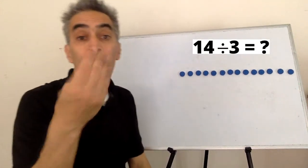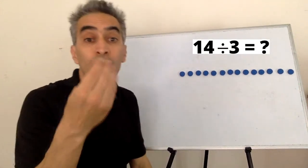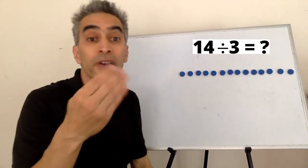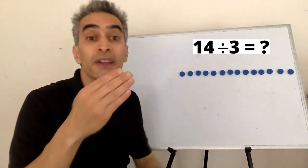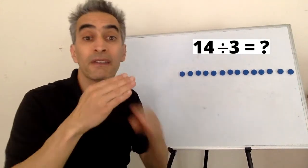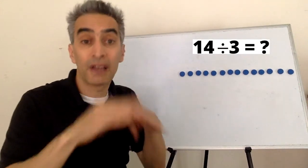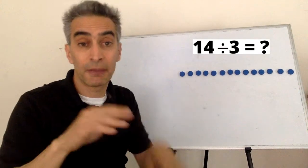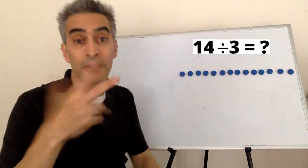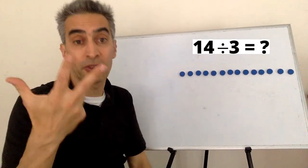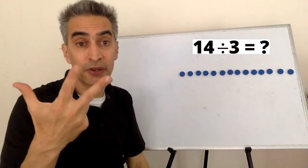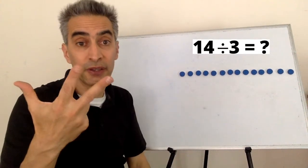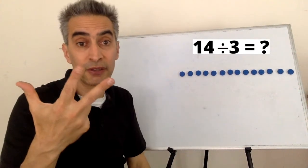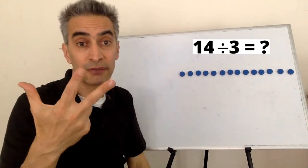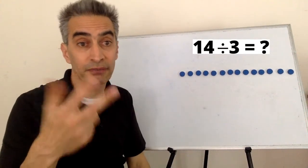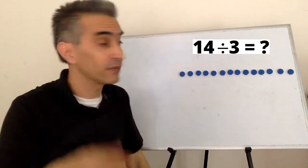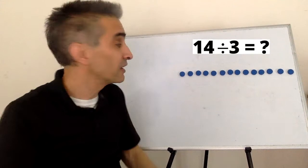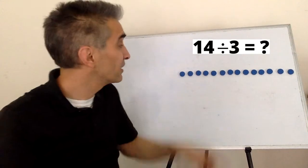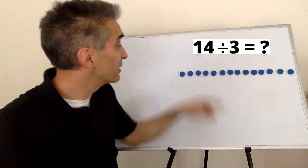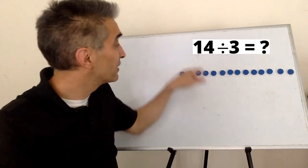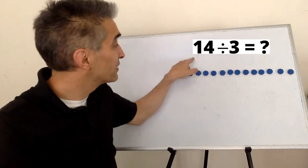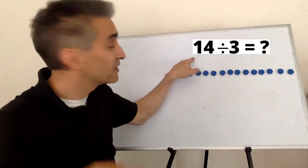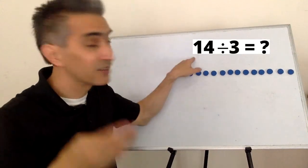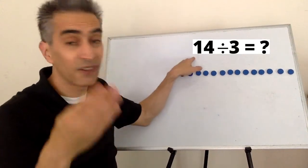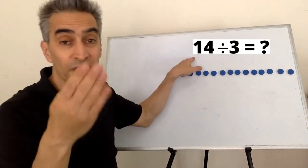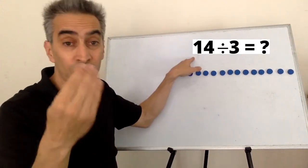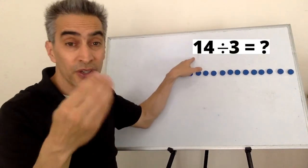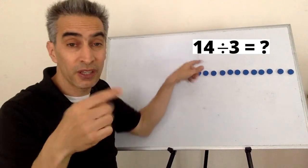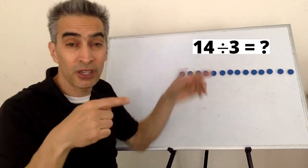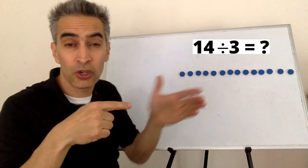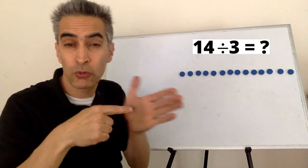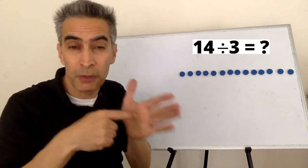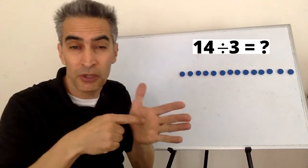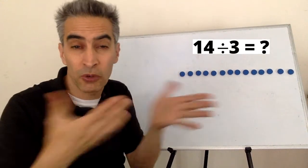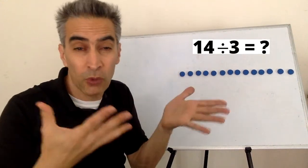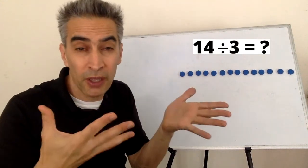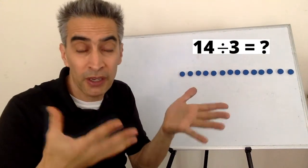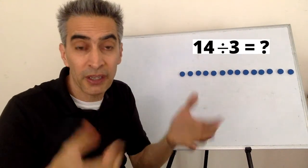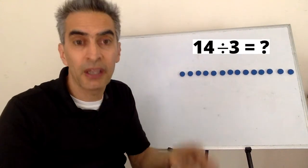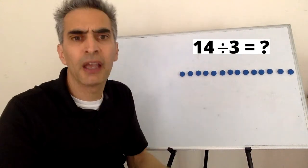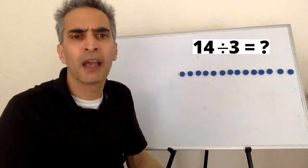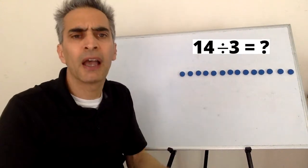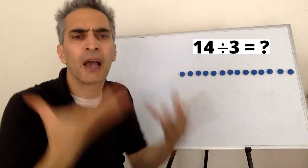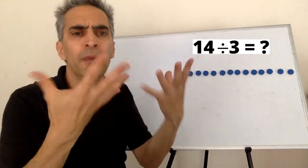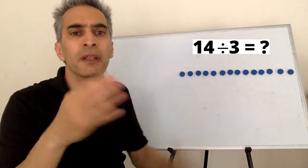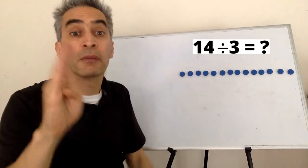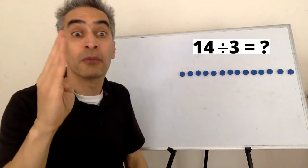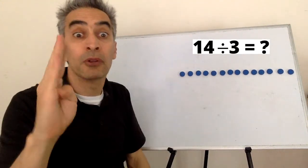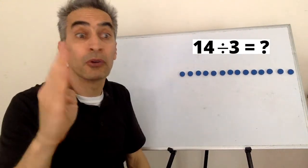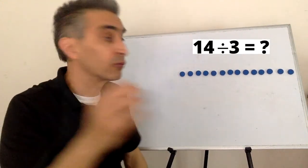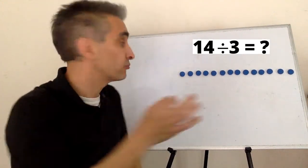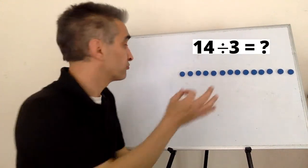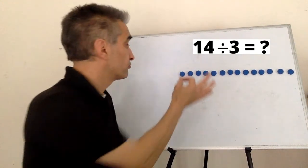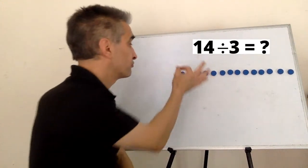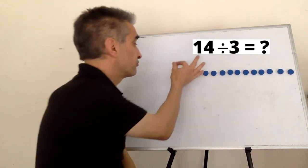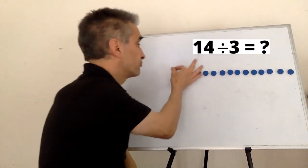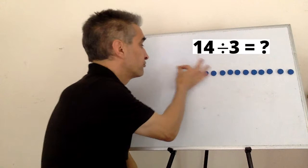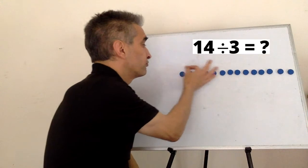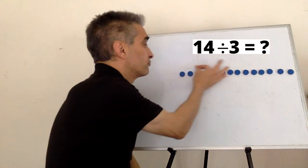14 divided by 3. This 14 represents how many blue circles there are.